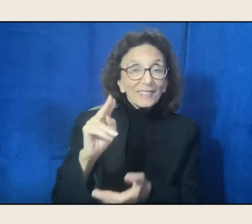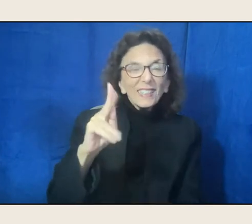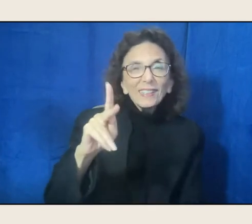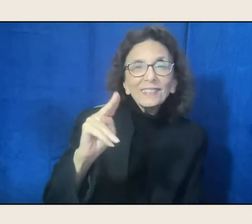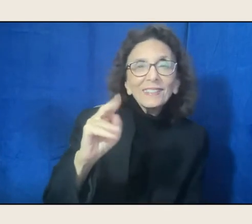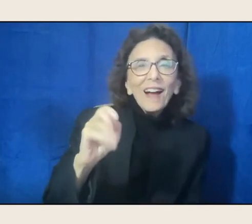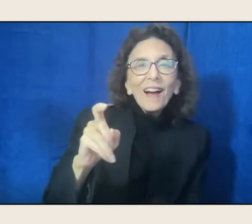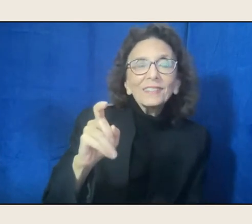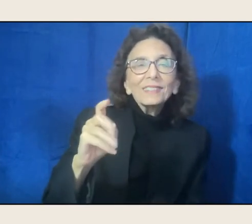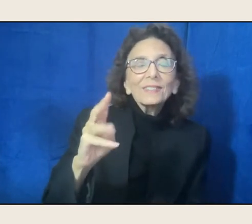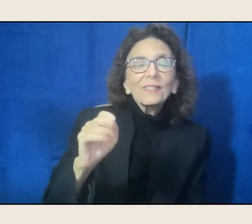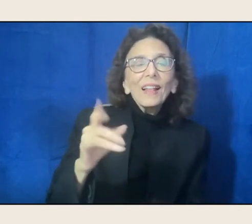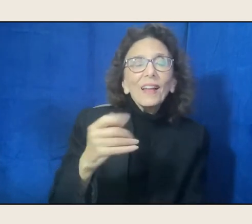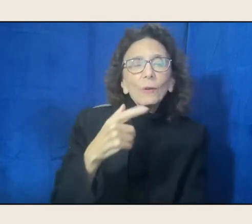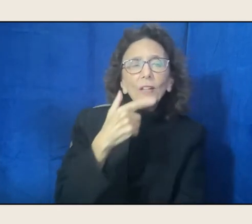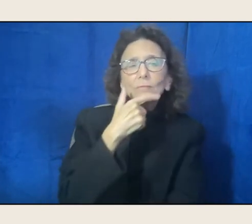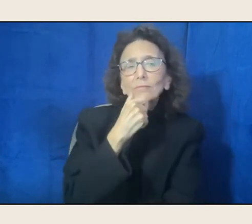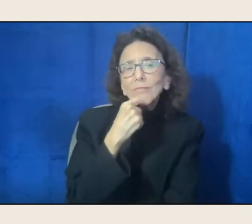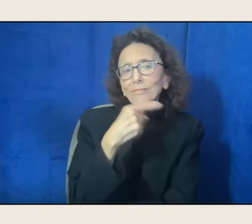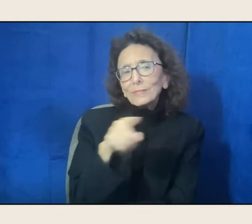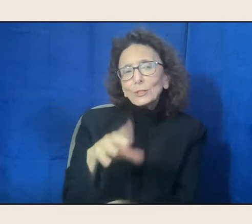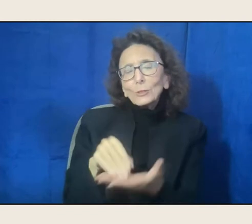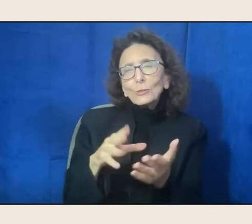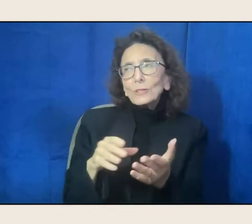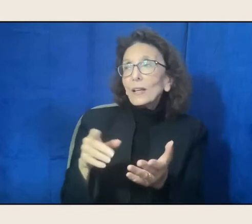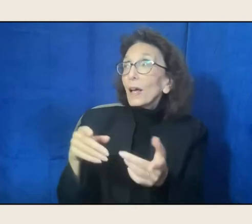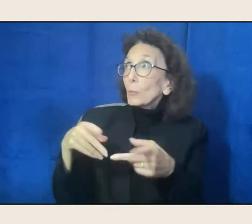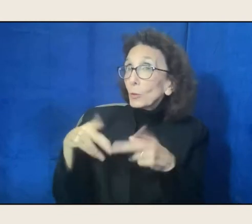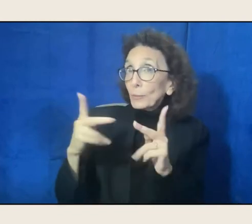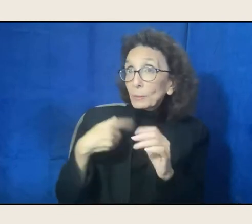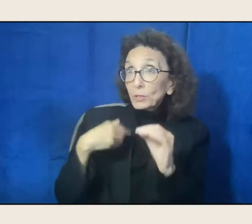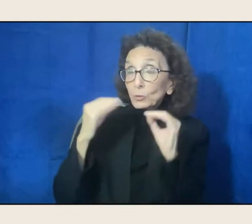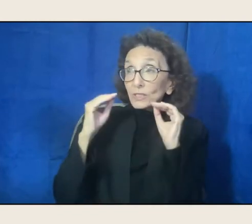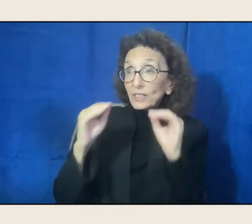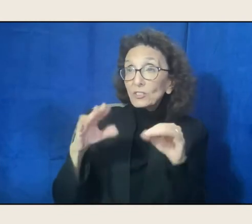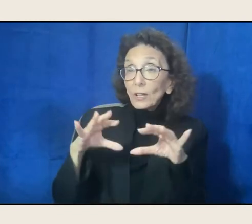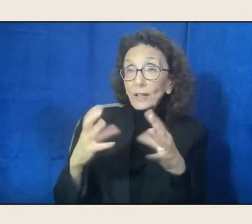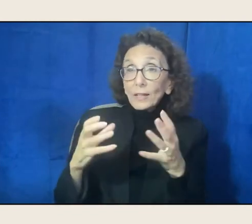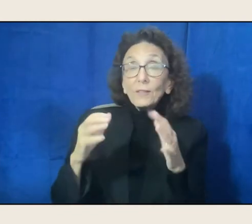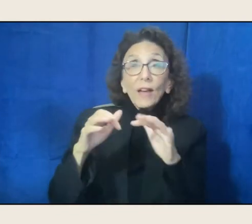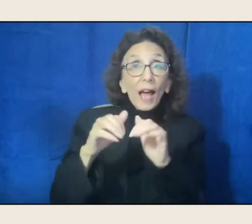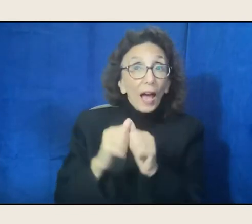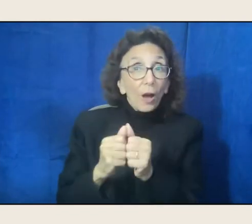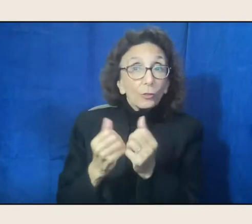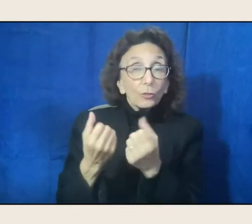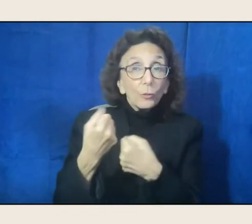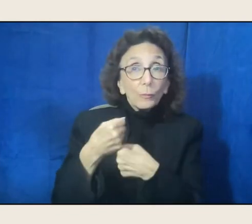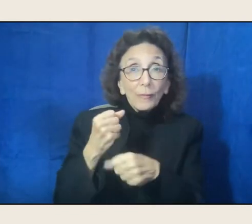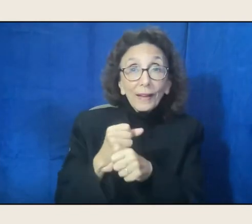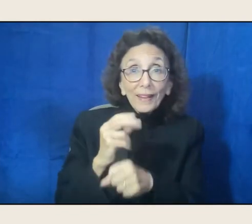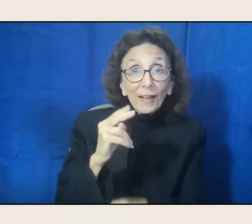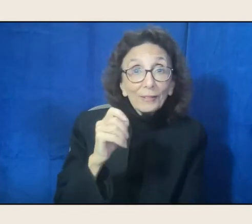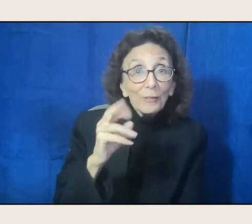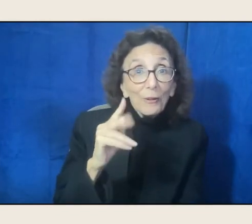And then I got permission to teach some classes in how to put together a Norton anthology, Native poetry.